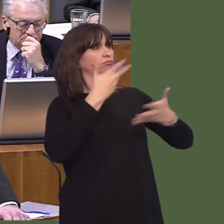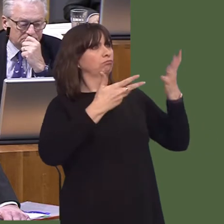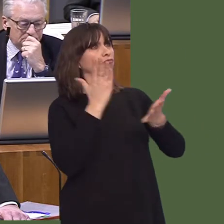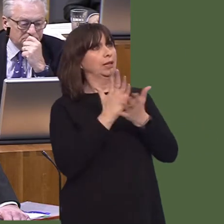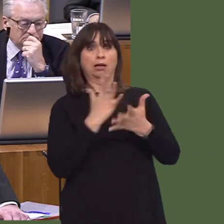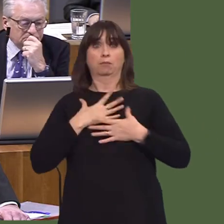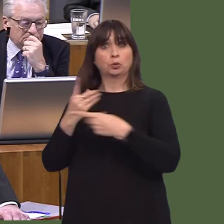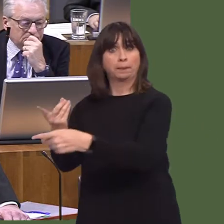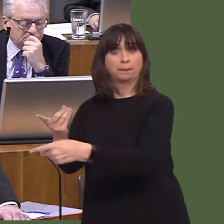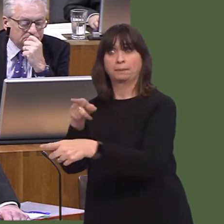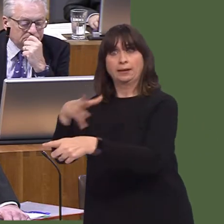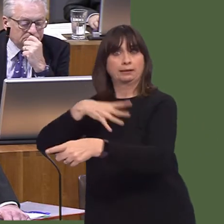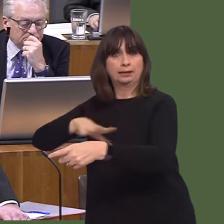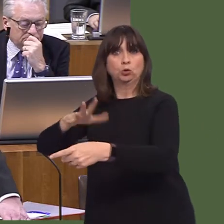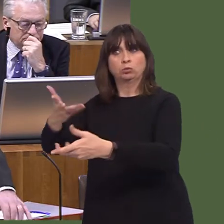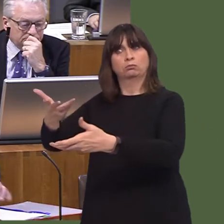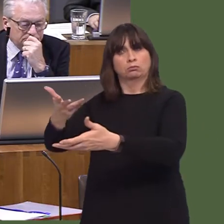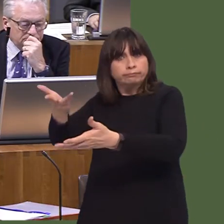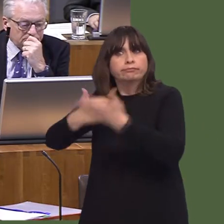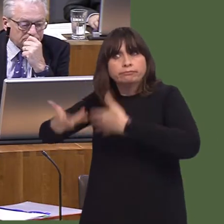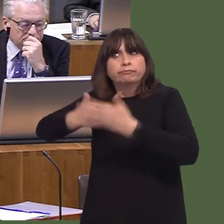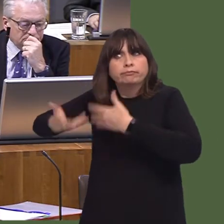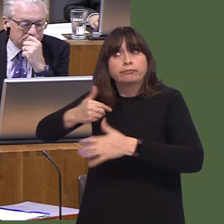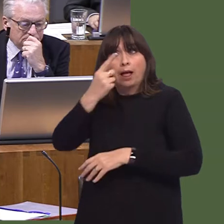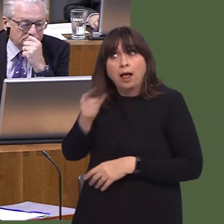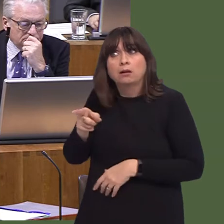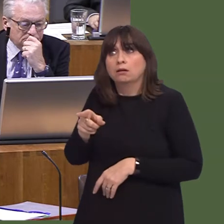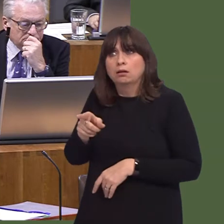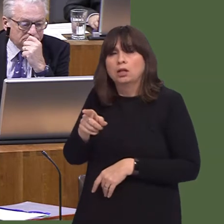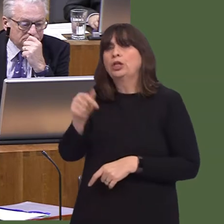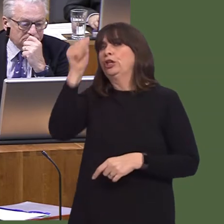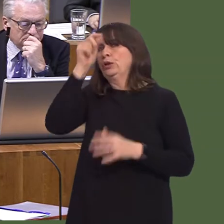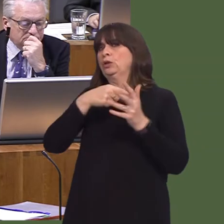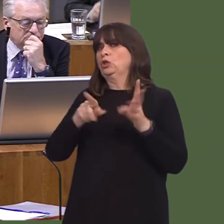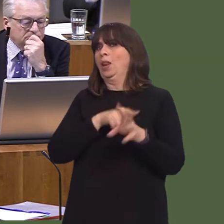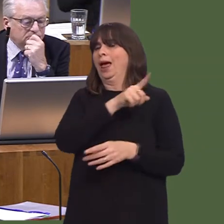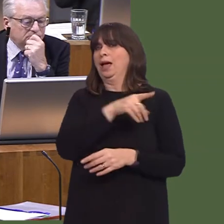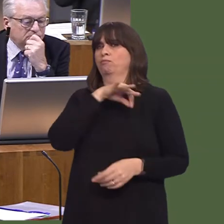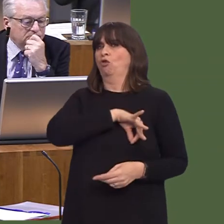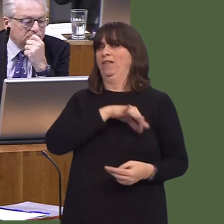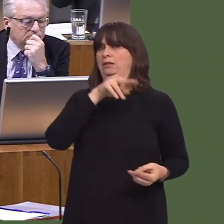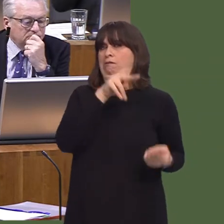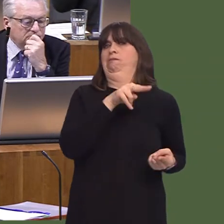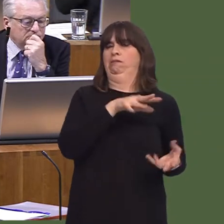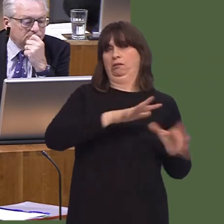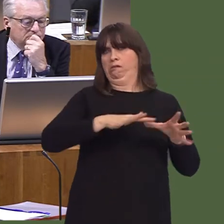This year, £60 million has been provided via the integrated care fund to support health and social services to deliver a wide range of integrated services in response to their